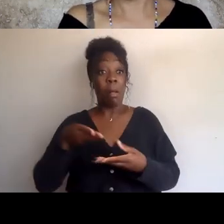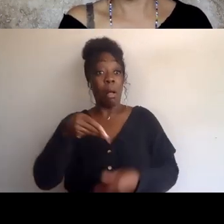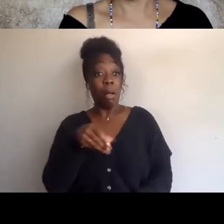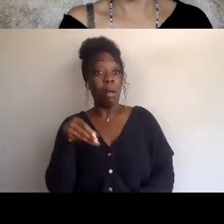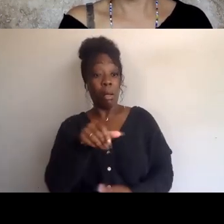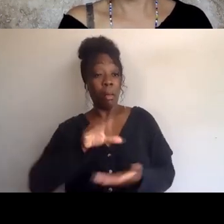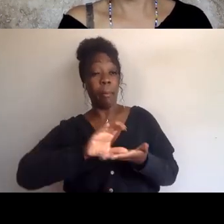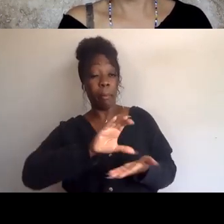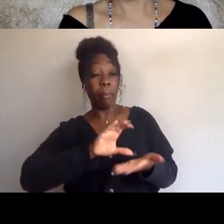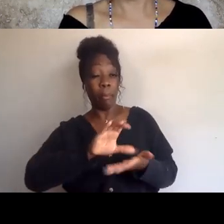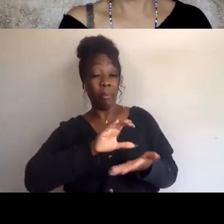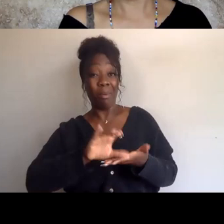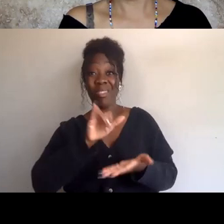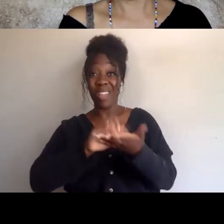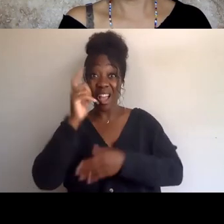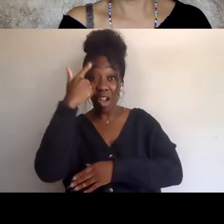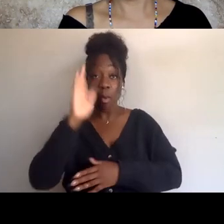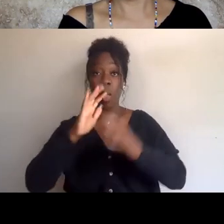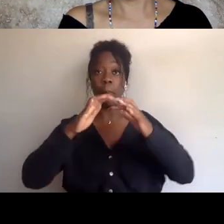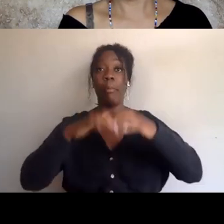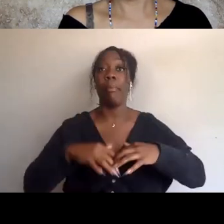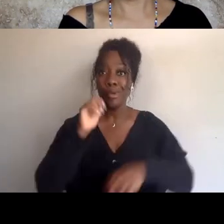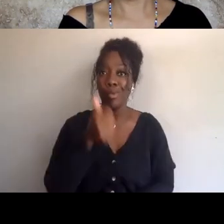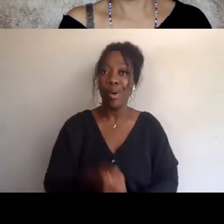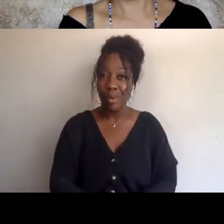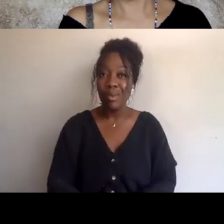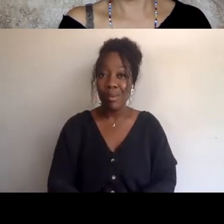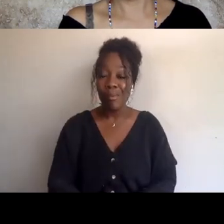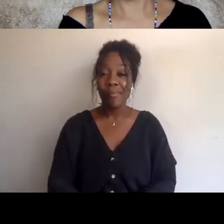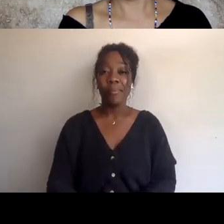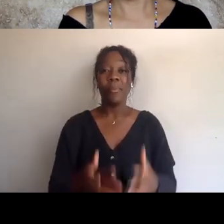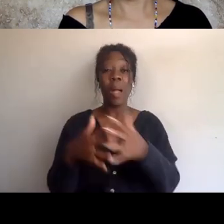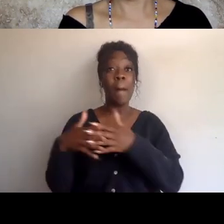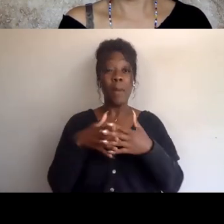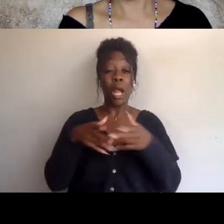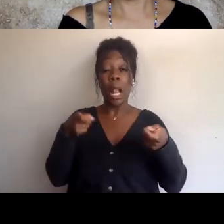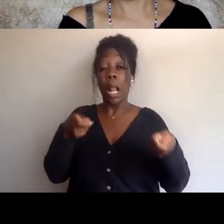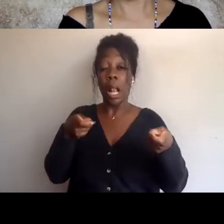And certainly no one can deny that American imperialism is the leading imperialist nation in the world.